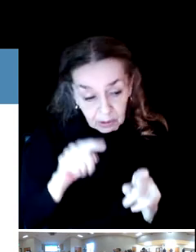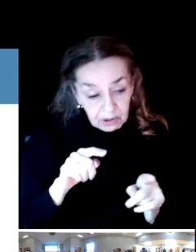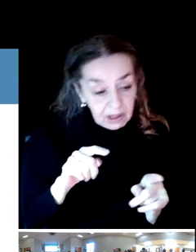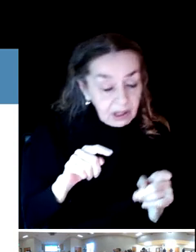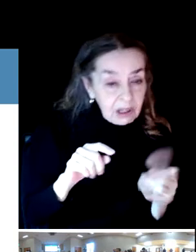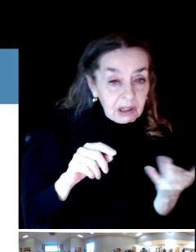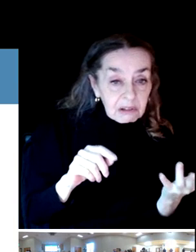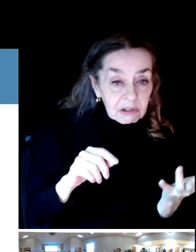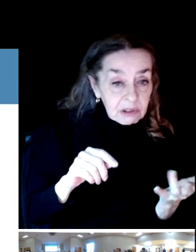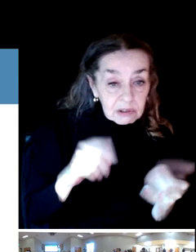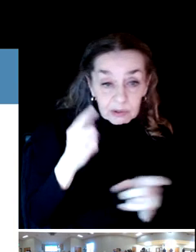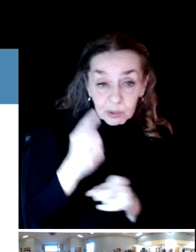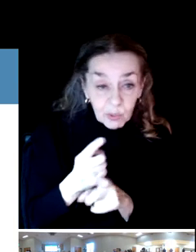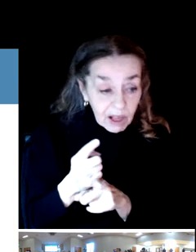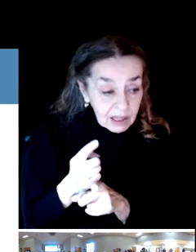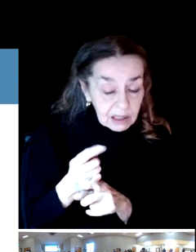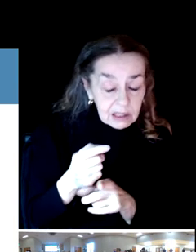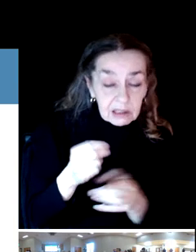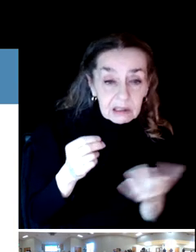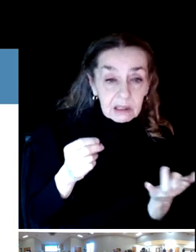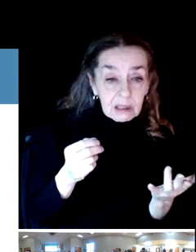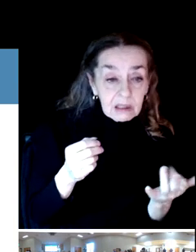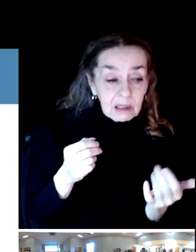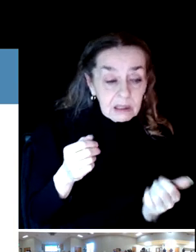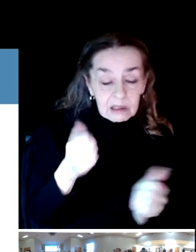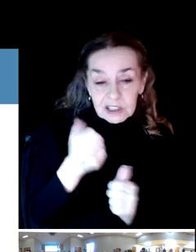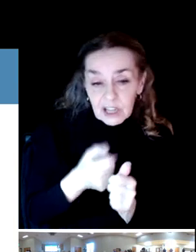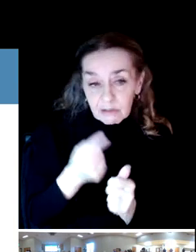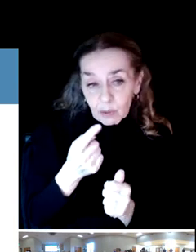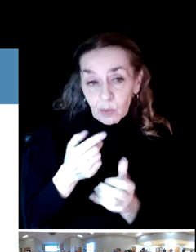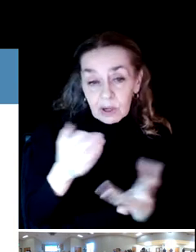we're heading is the direction that everyone wants, everyone in the district the majority